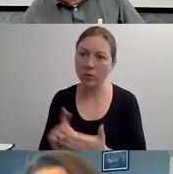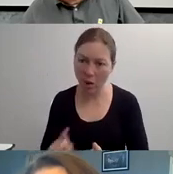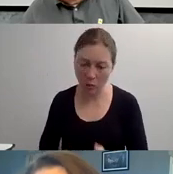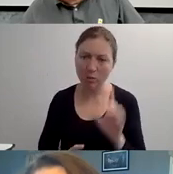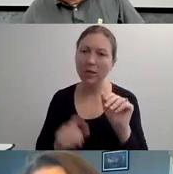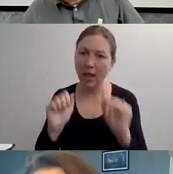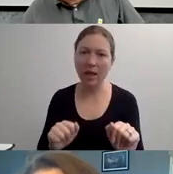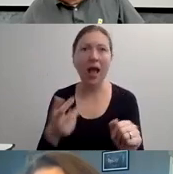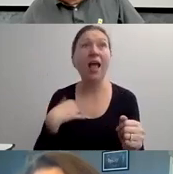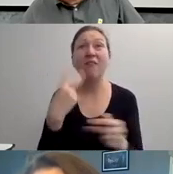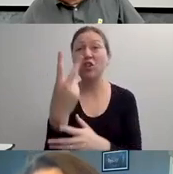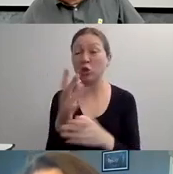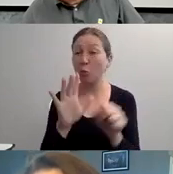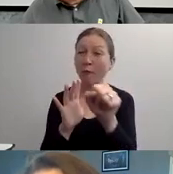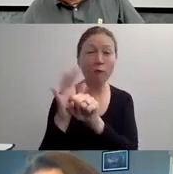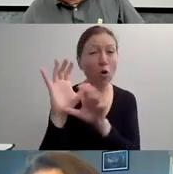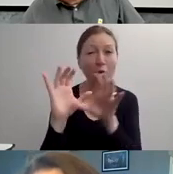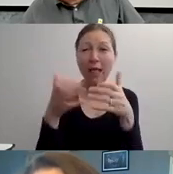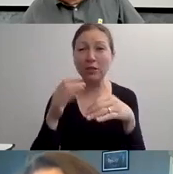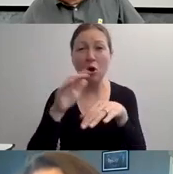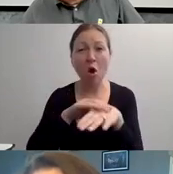OR WHEN I'M APPLYING FOR A JOB.